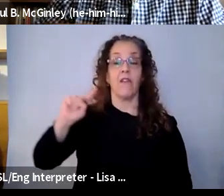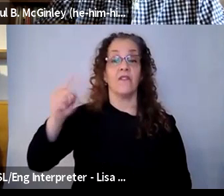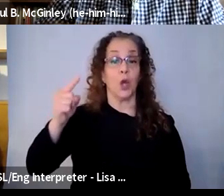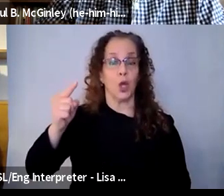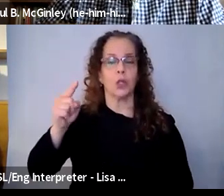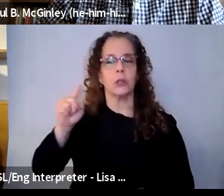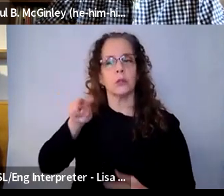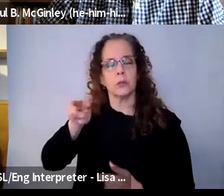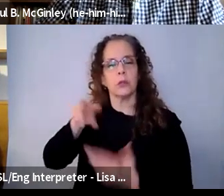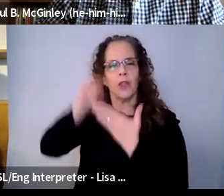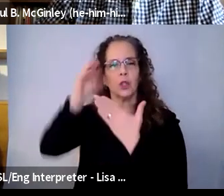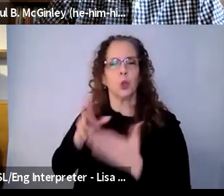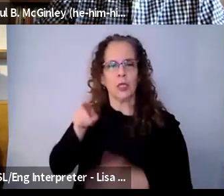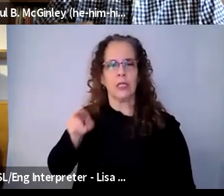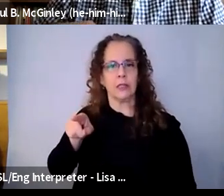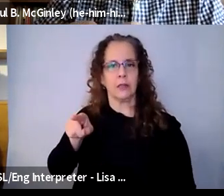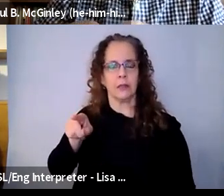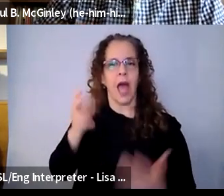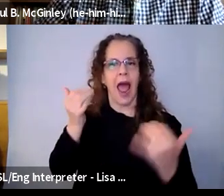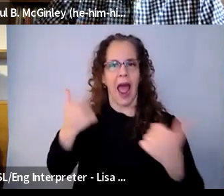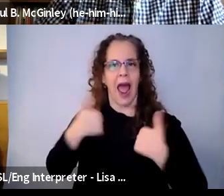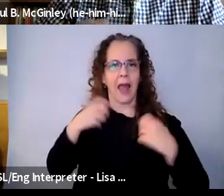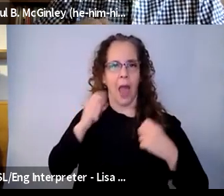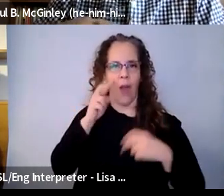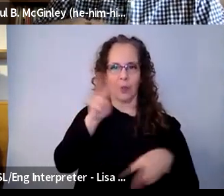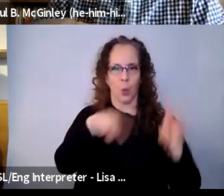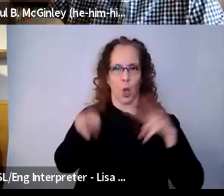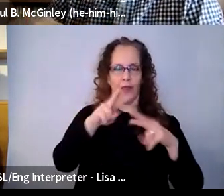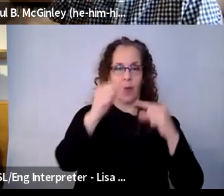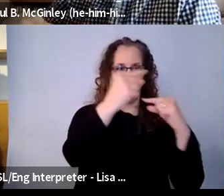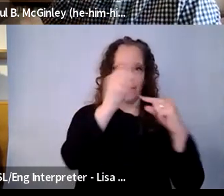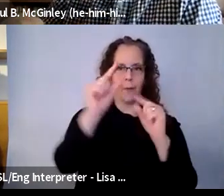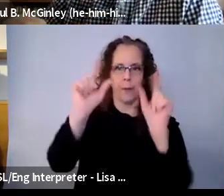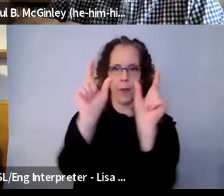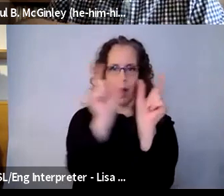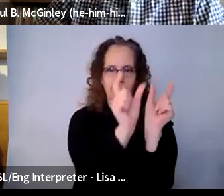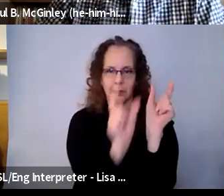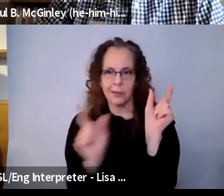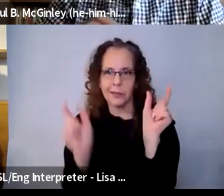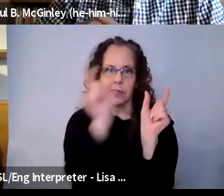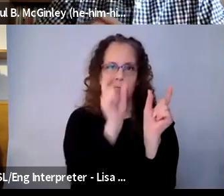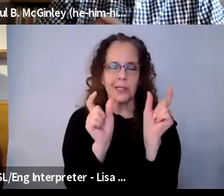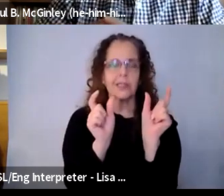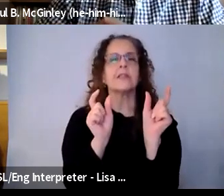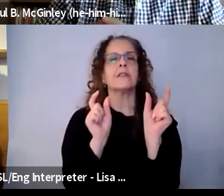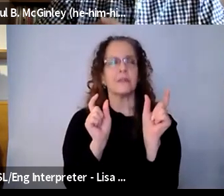at in the square boxes. And in creating a socially just space,